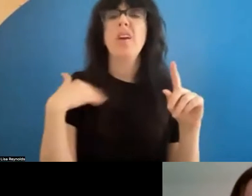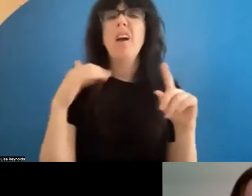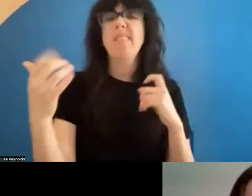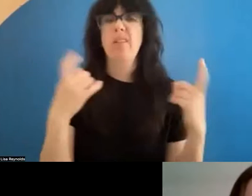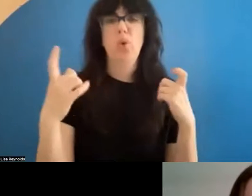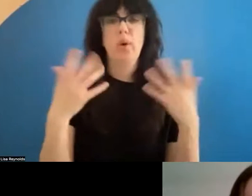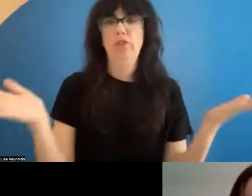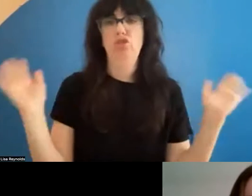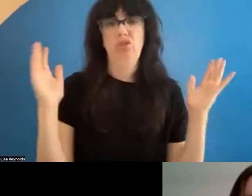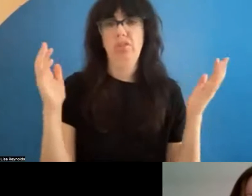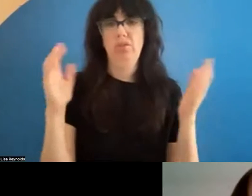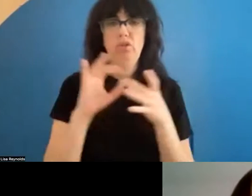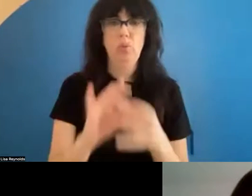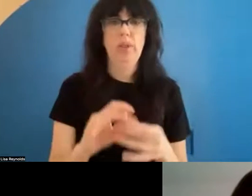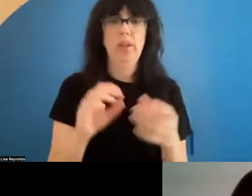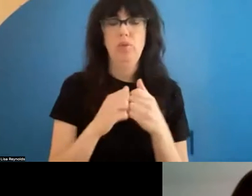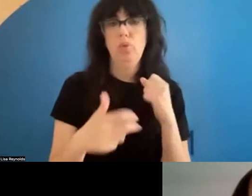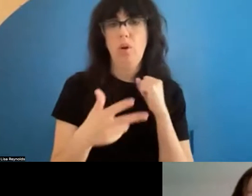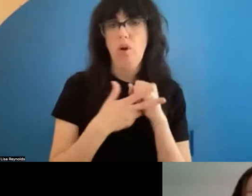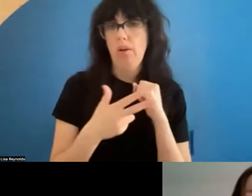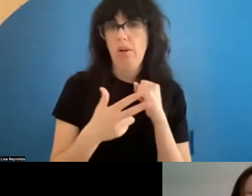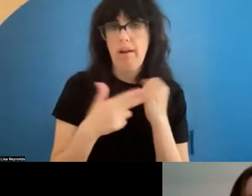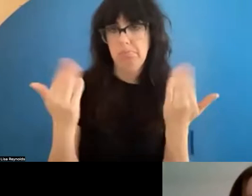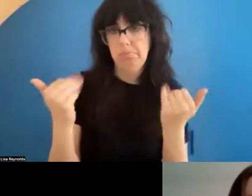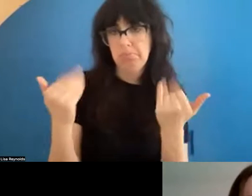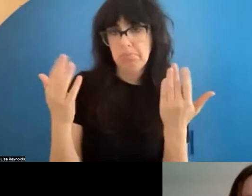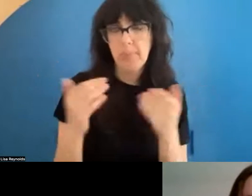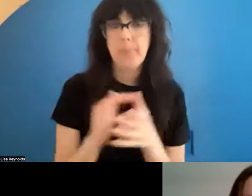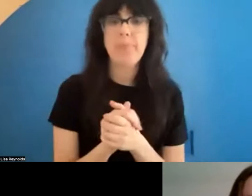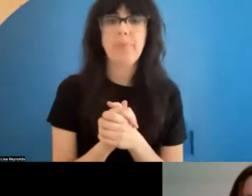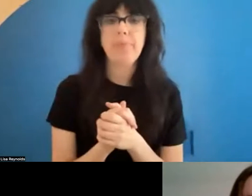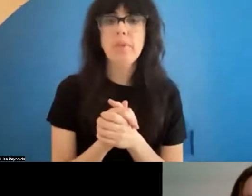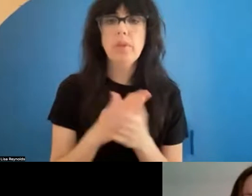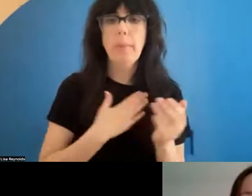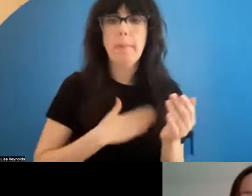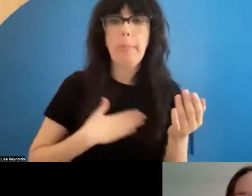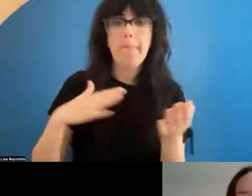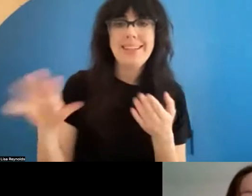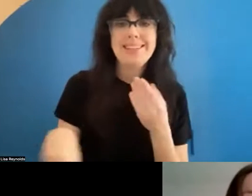of that or anything archived-related. As we talk, please add your questions to